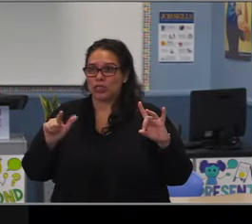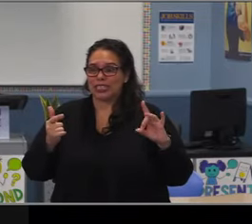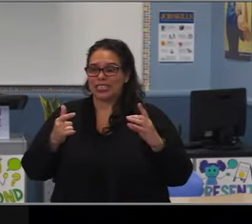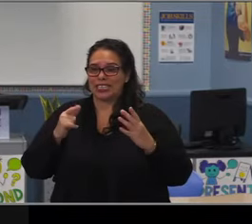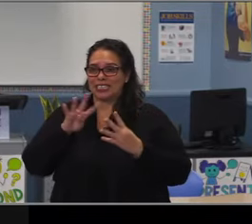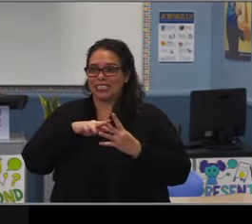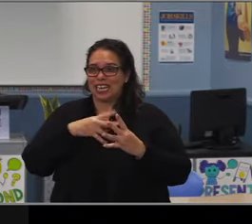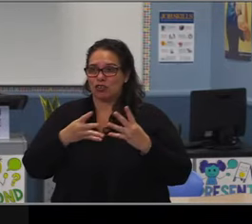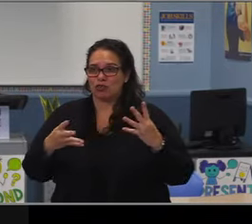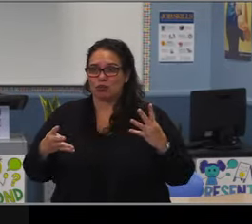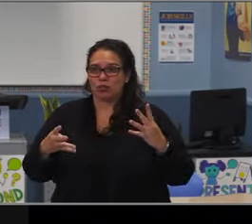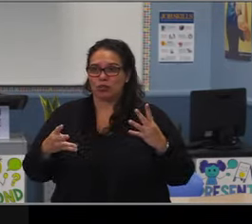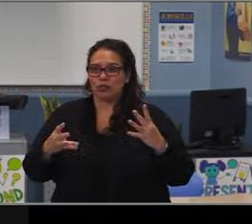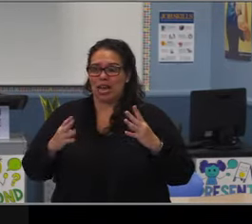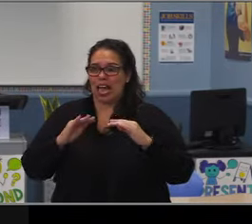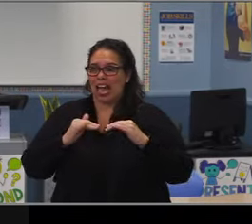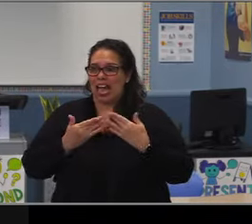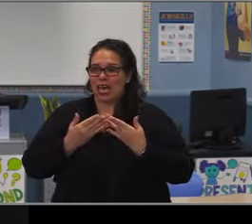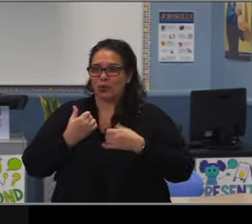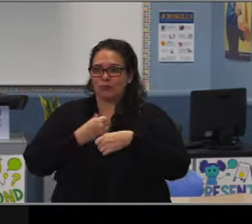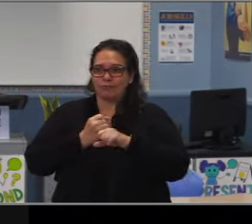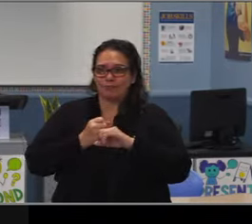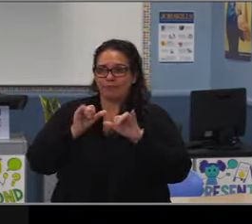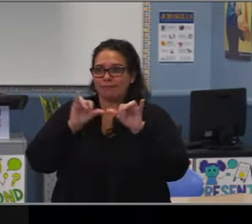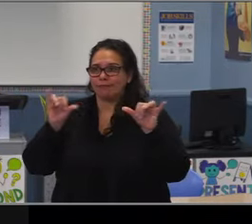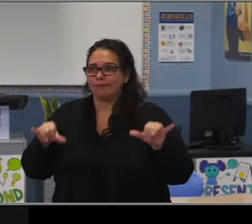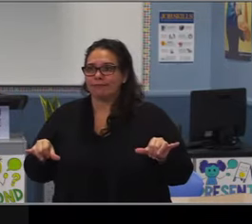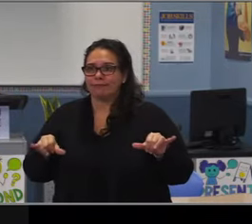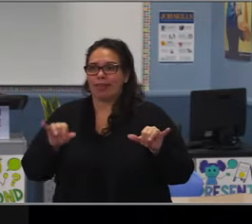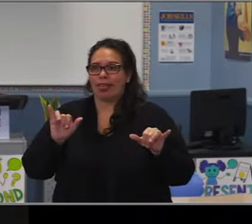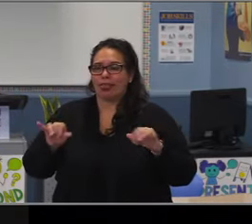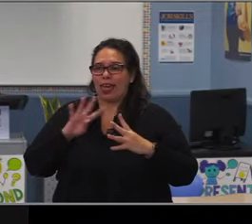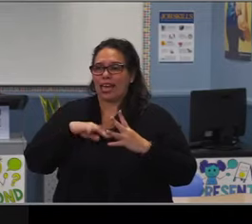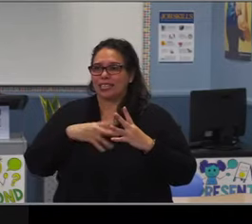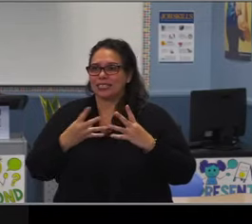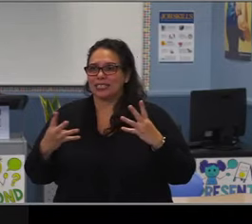How do you see those Dr. Lund, those two? Well, I appreciate your question.